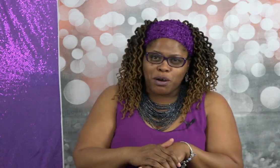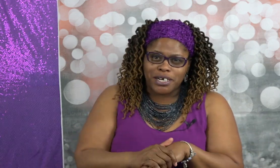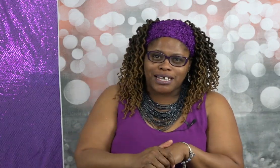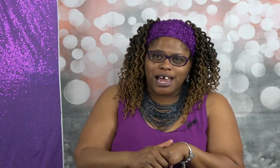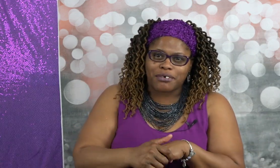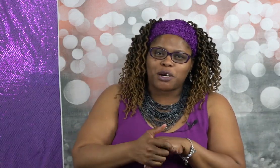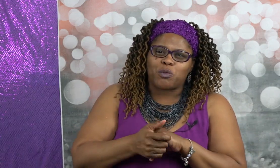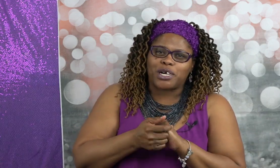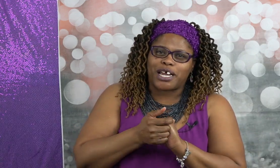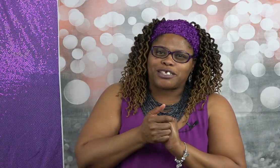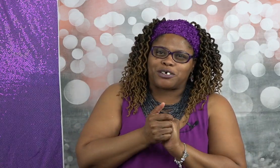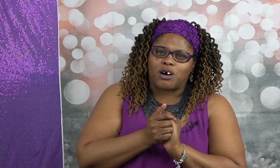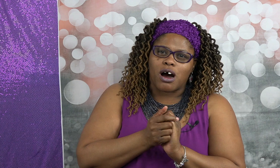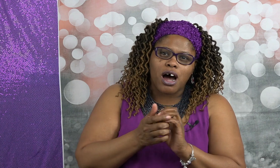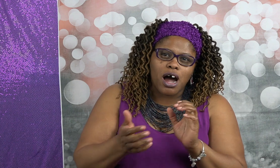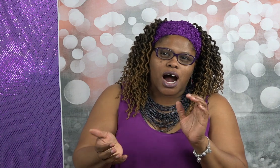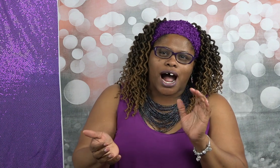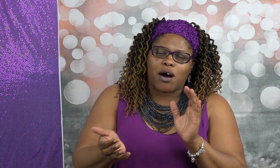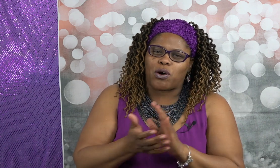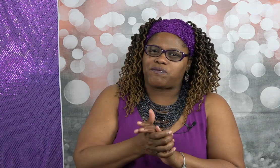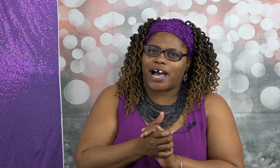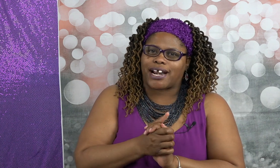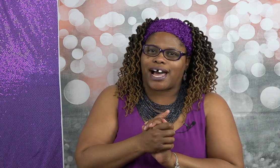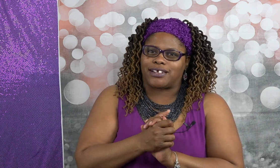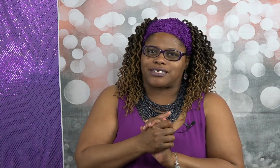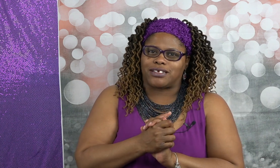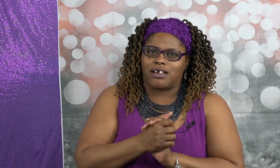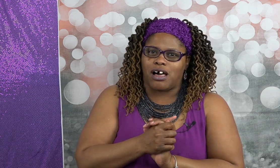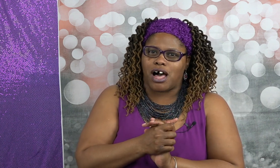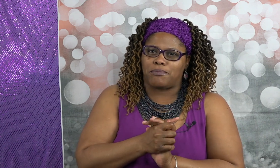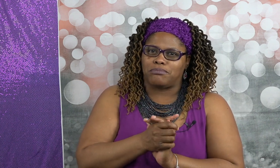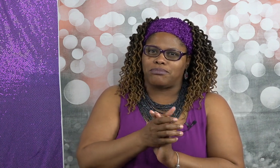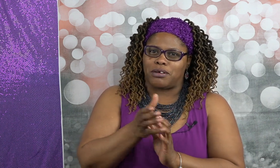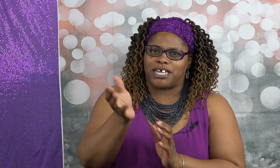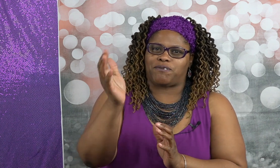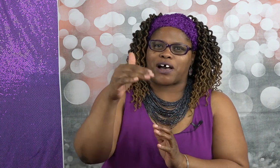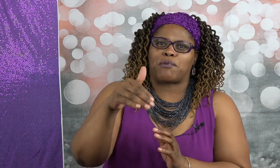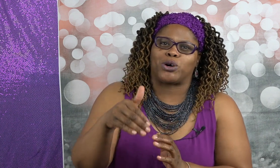they win the lottery what do they do oh I want $5.00 up let me get five more